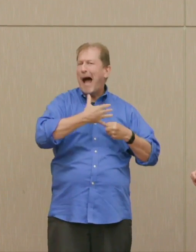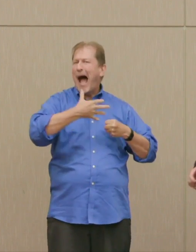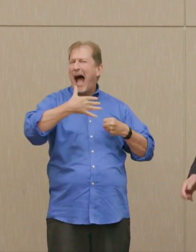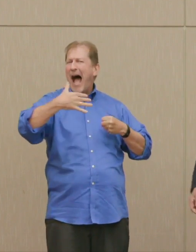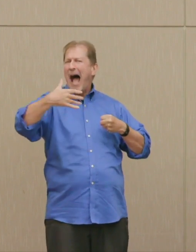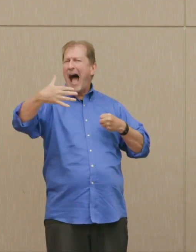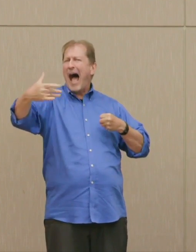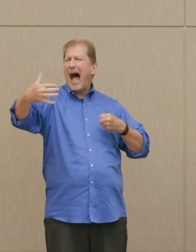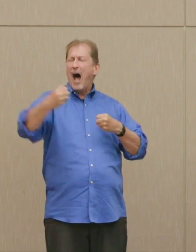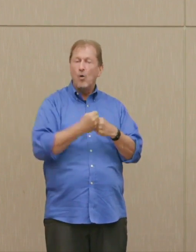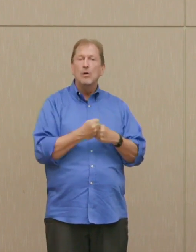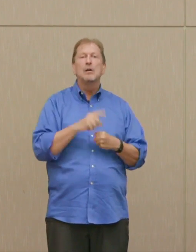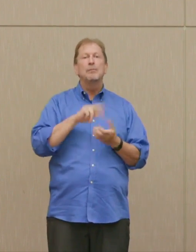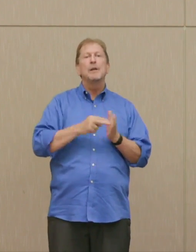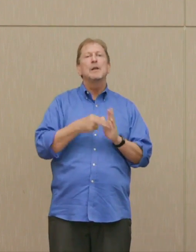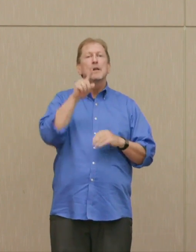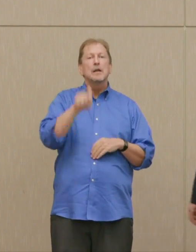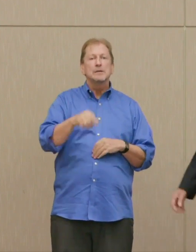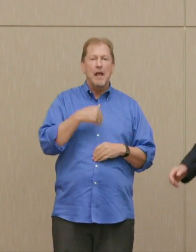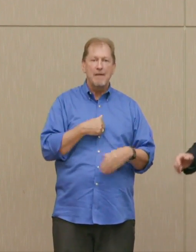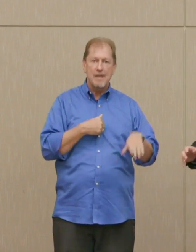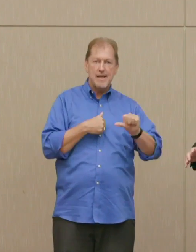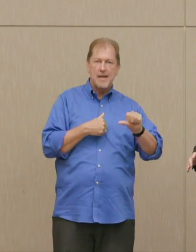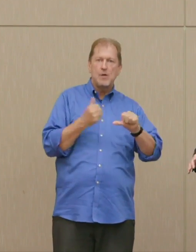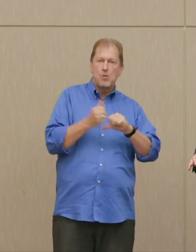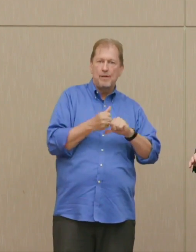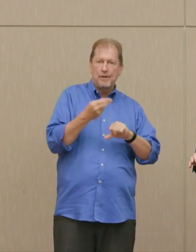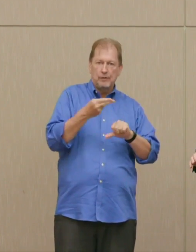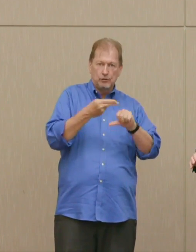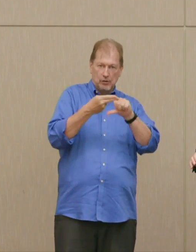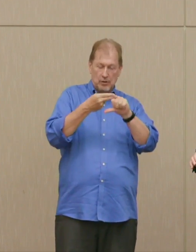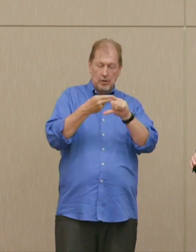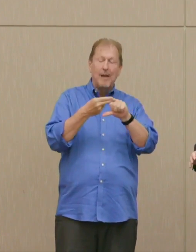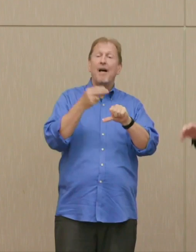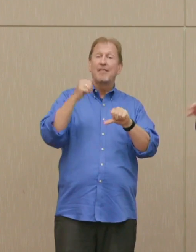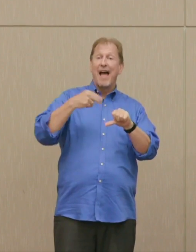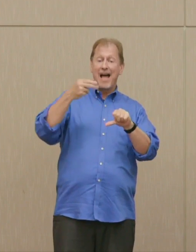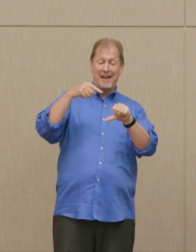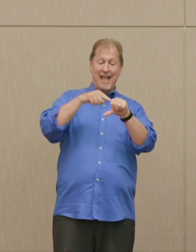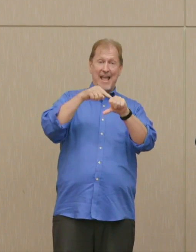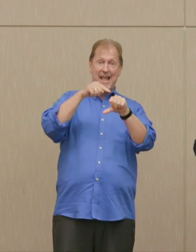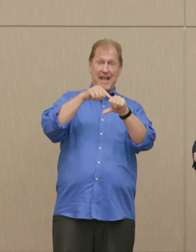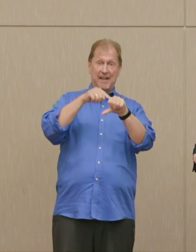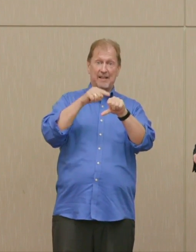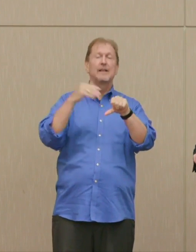That bomb had the equivalent of 20,000 tons of TNT, 1000 blockbusters.